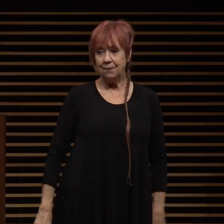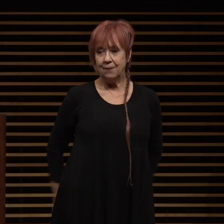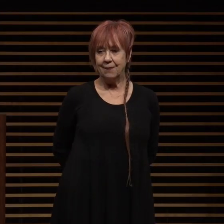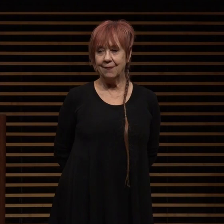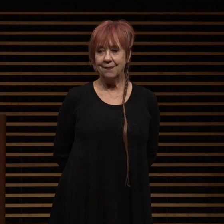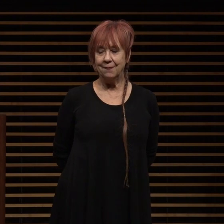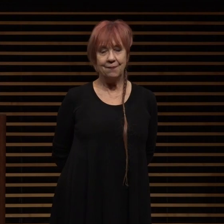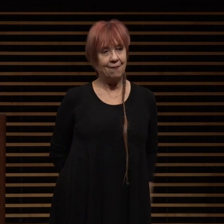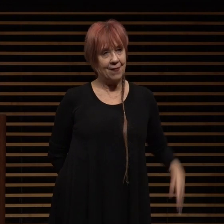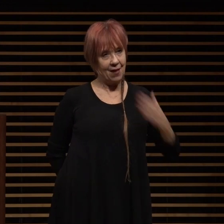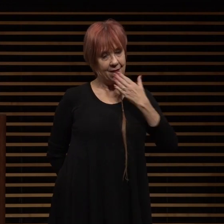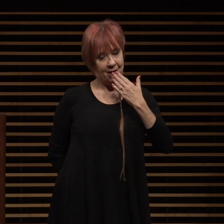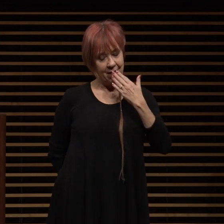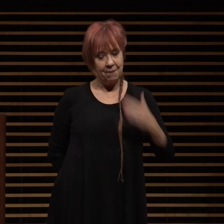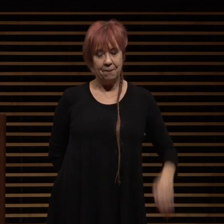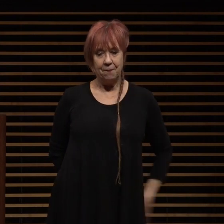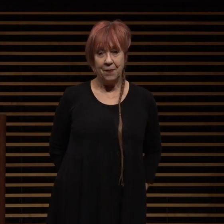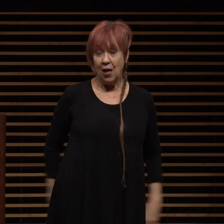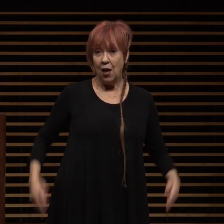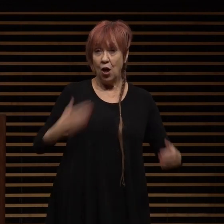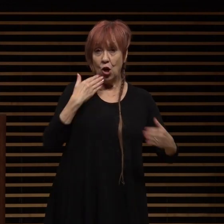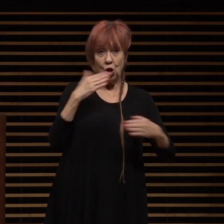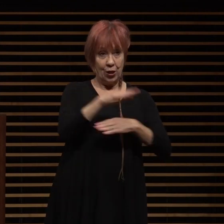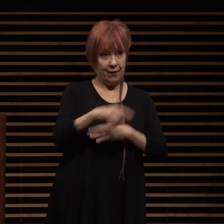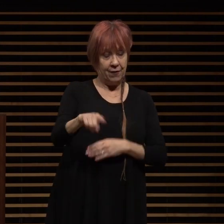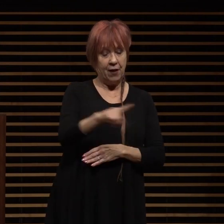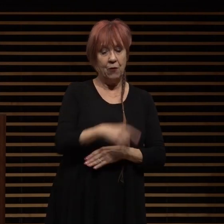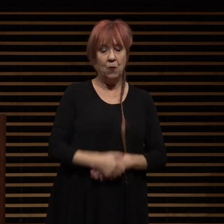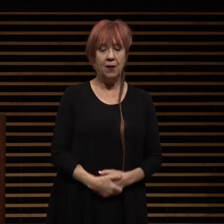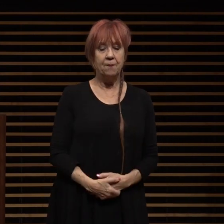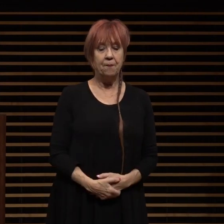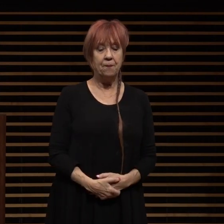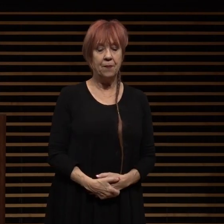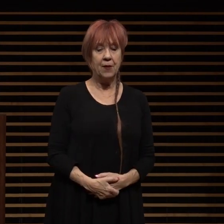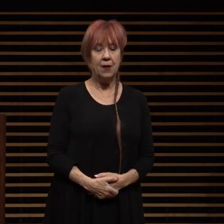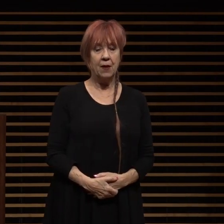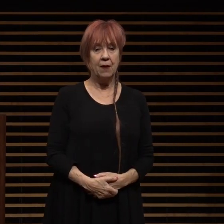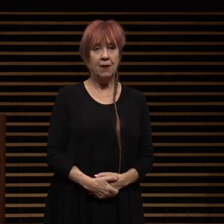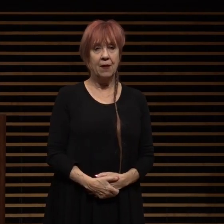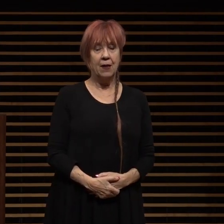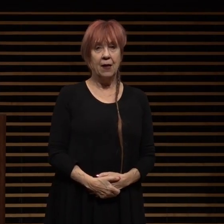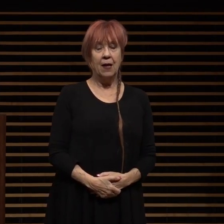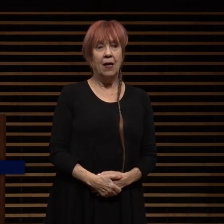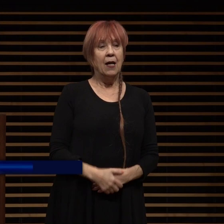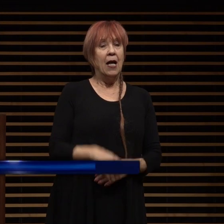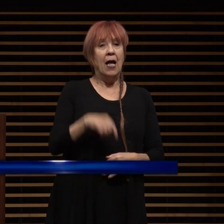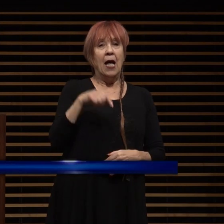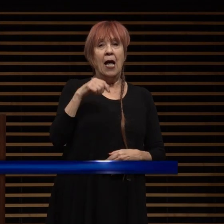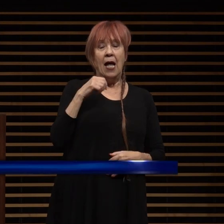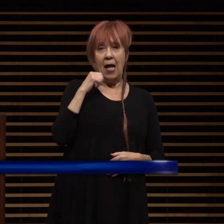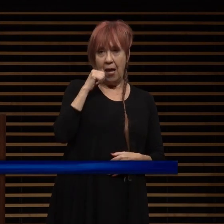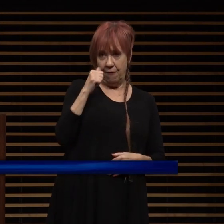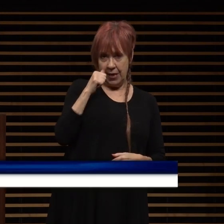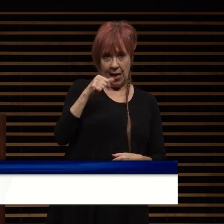you thank you good evening everyone in the rooms of this college students